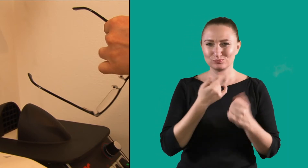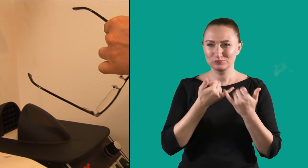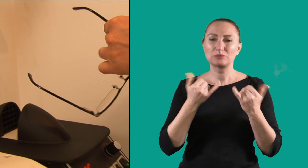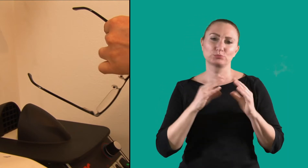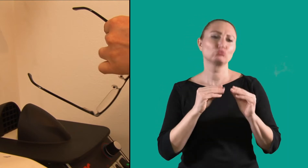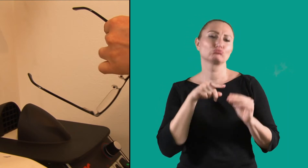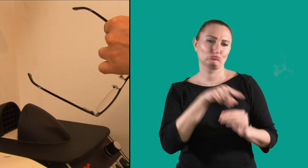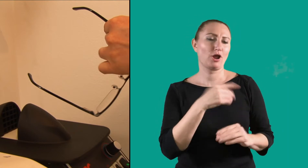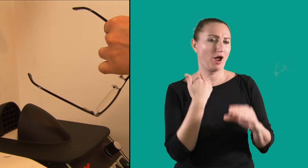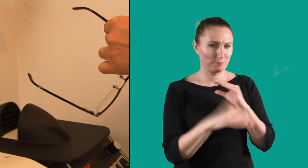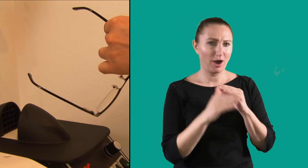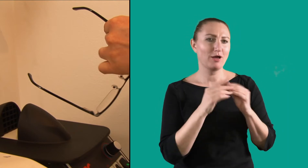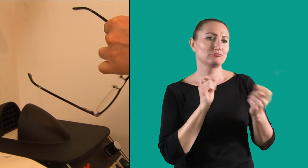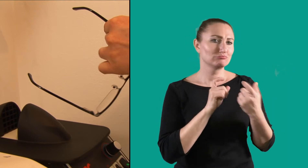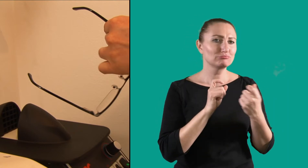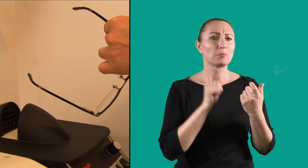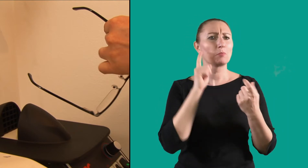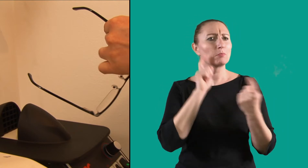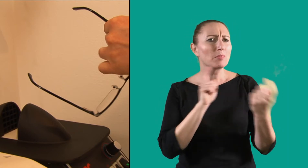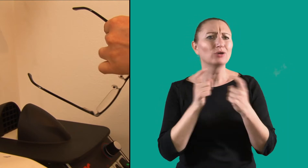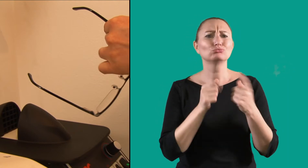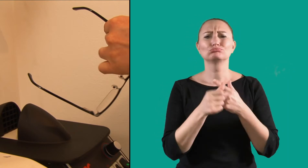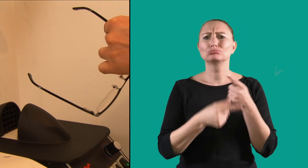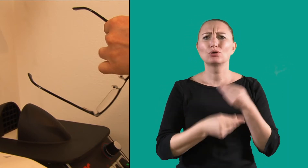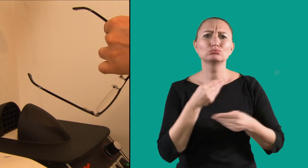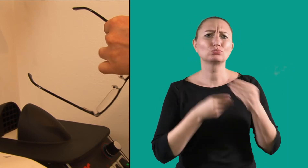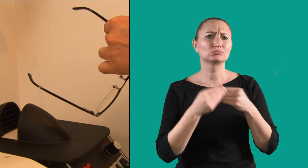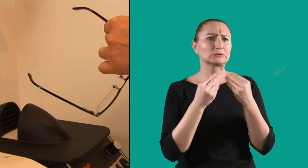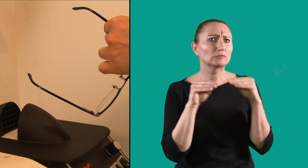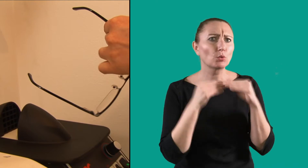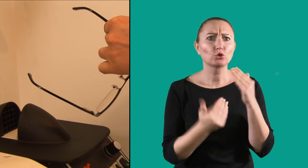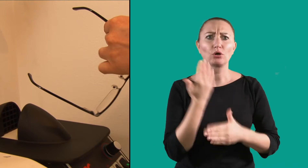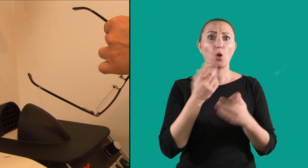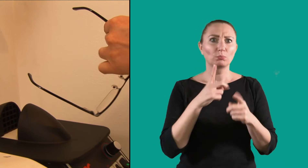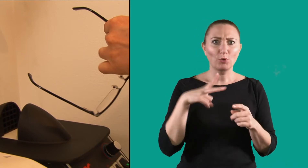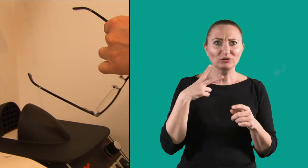they often use email to exchange opinions and information